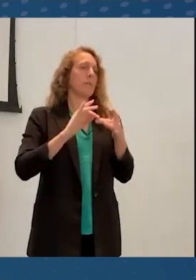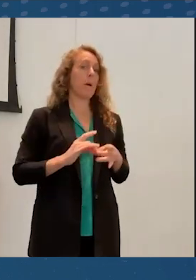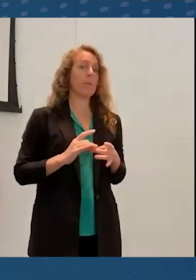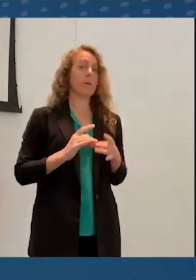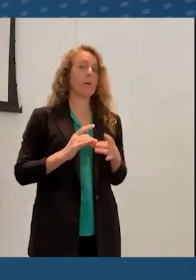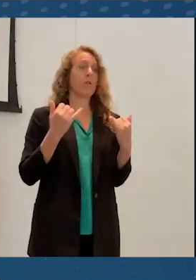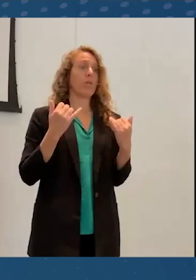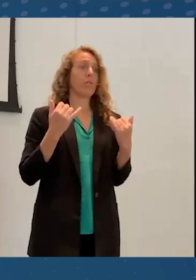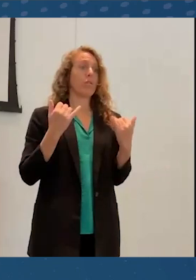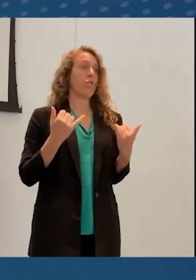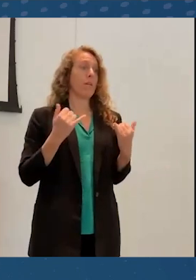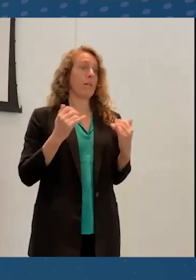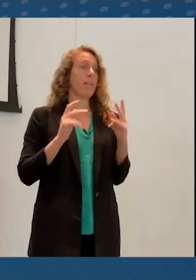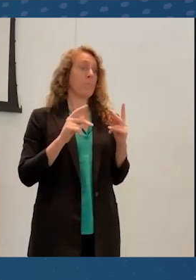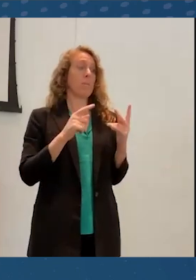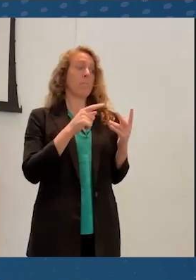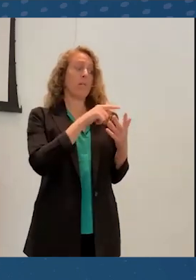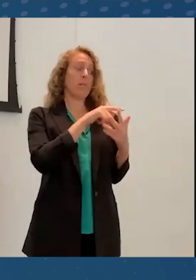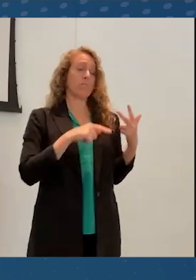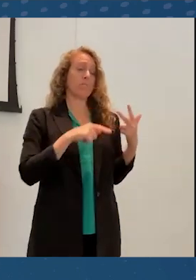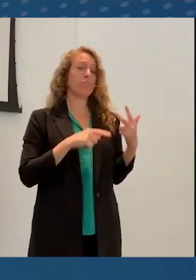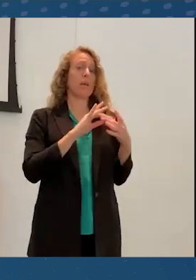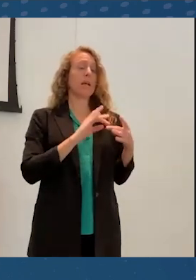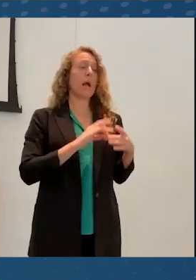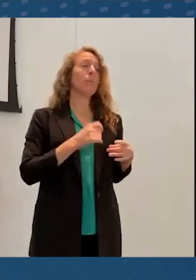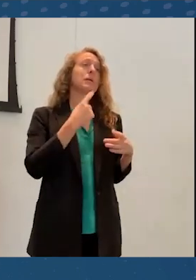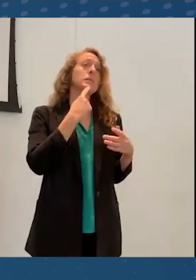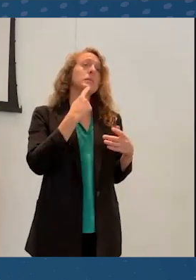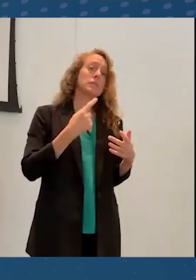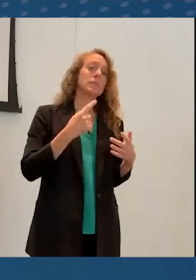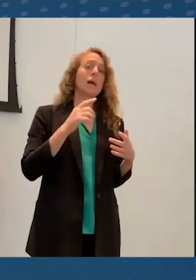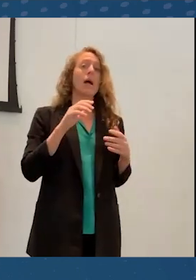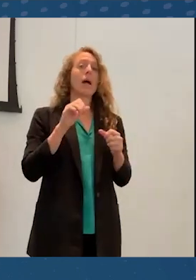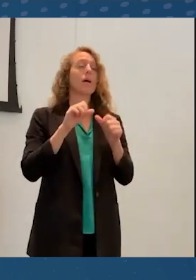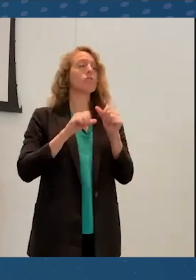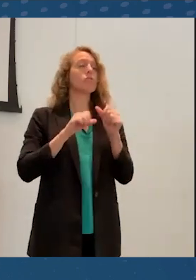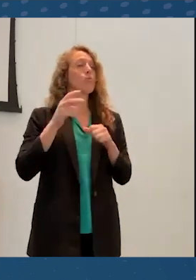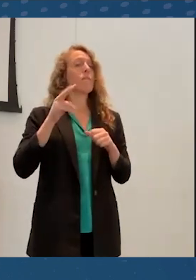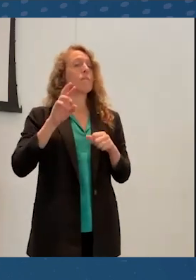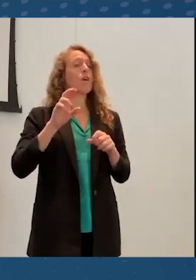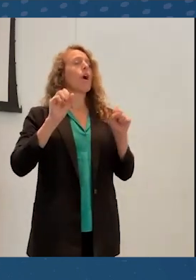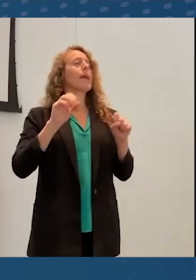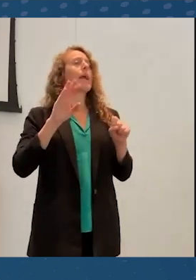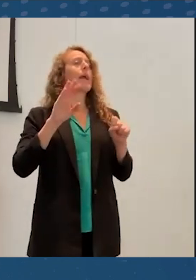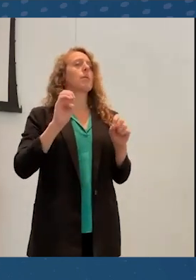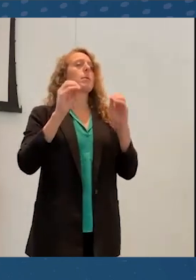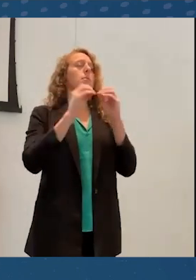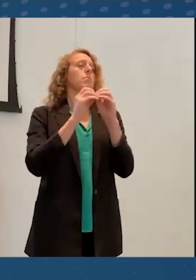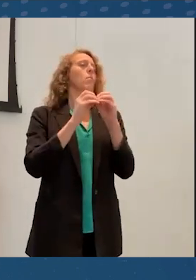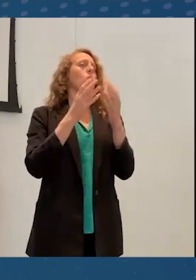that the media affordances of social VR can be more conducive to synergistic interactions